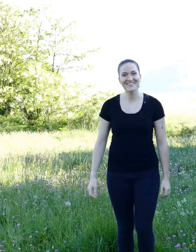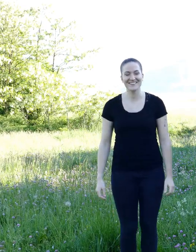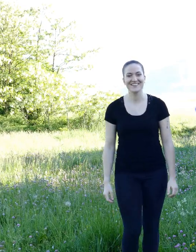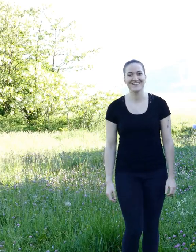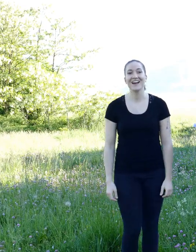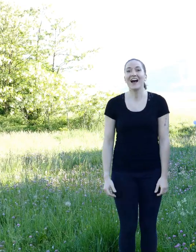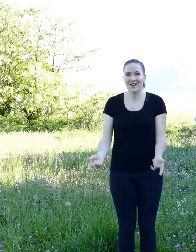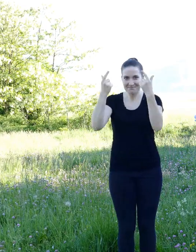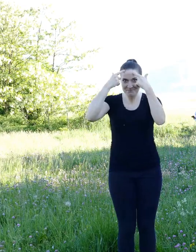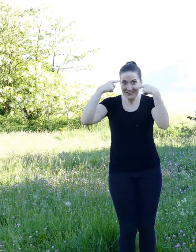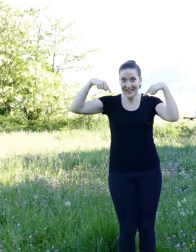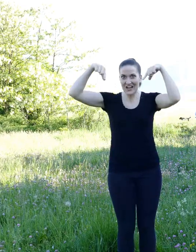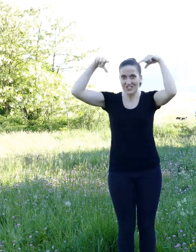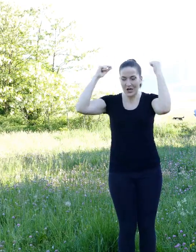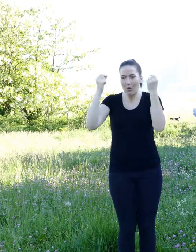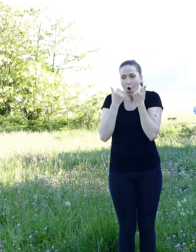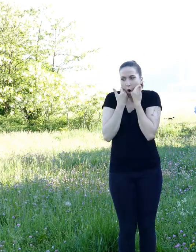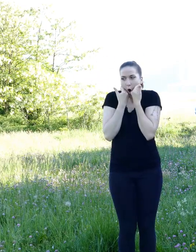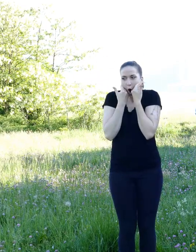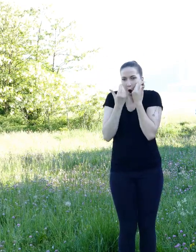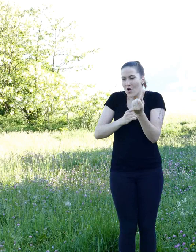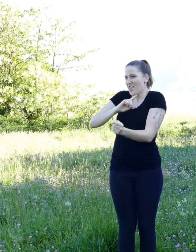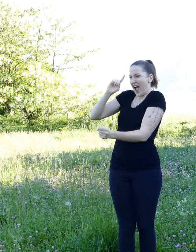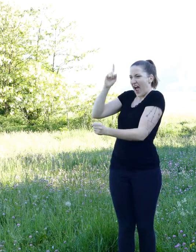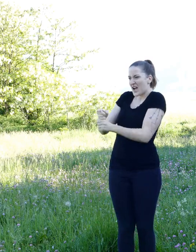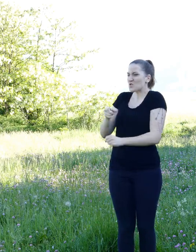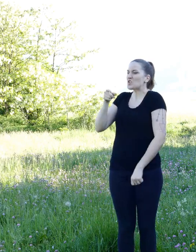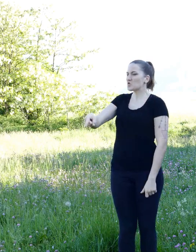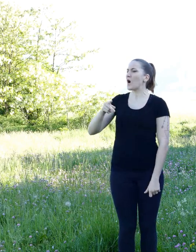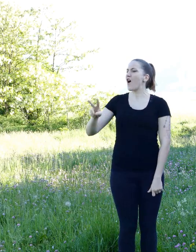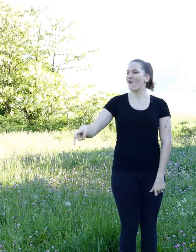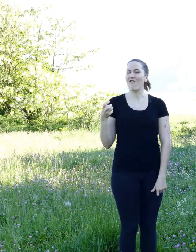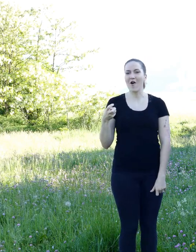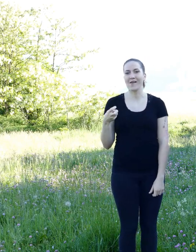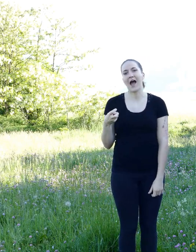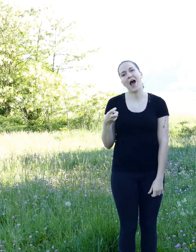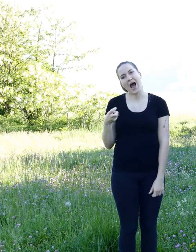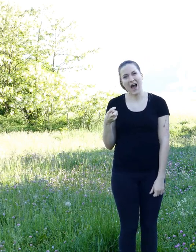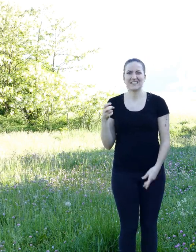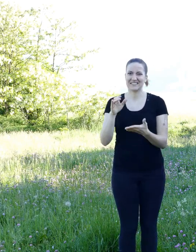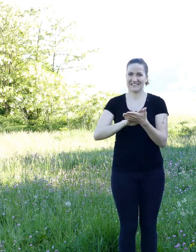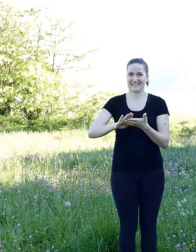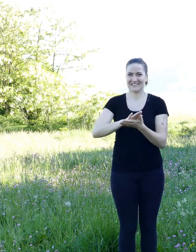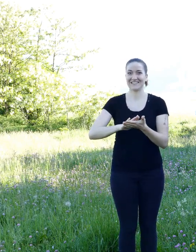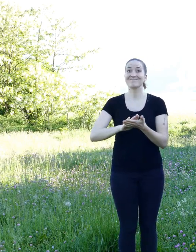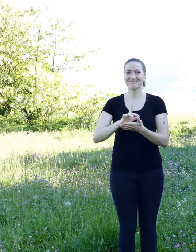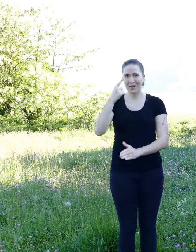Diabou, who felt shameful after wrongly accusing the weasel, decided to bring her a basket full of hazelnuts